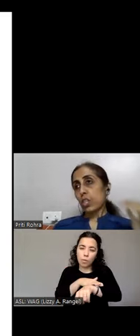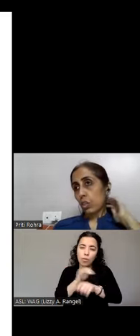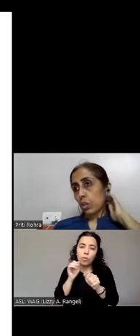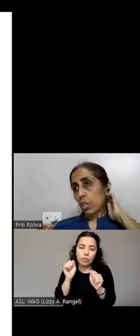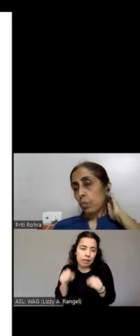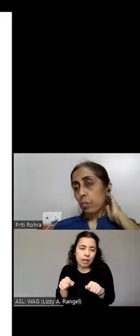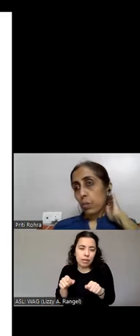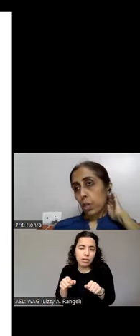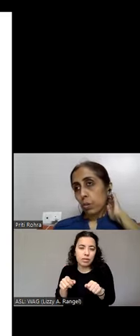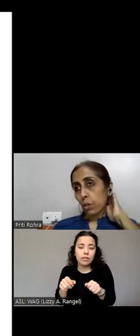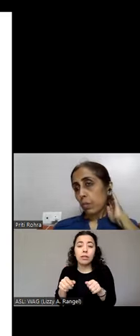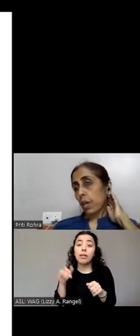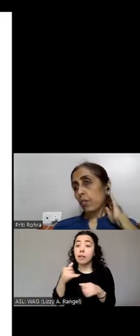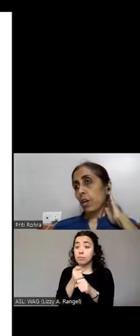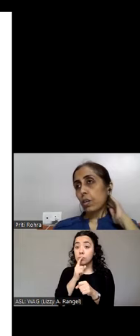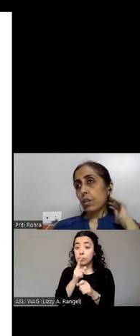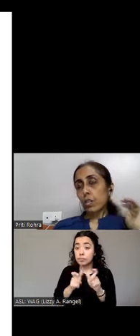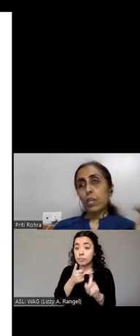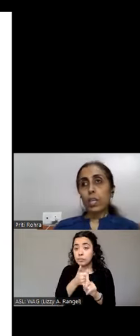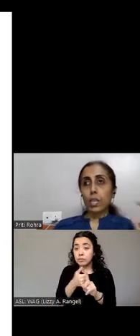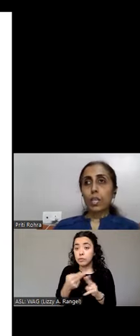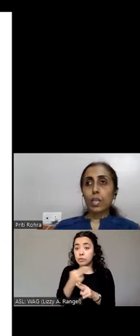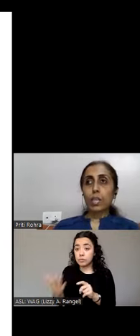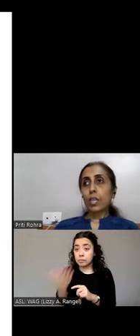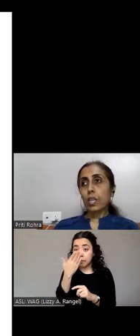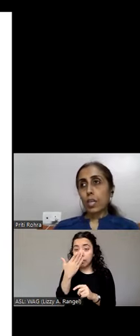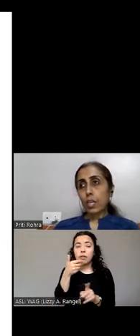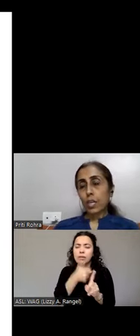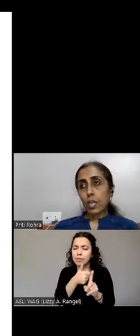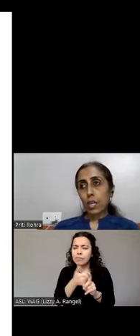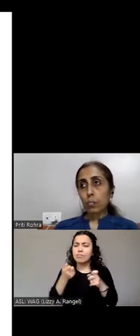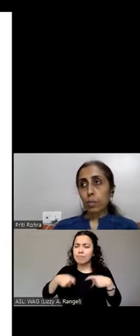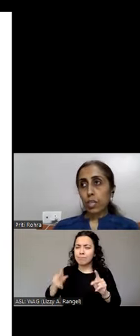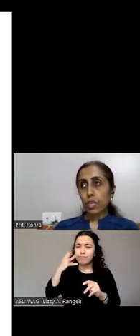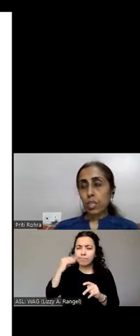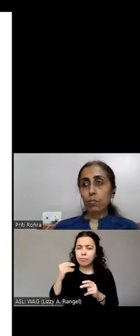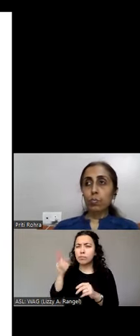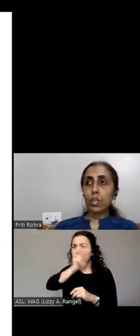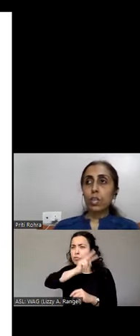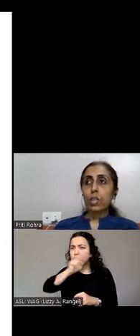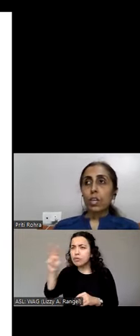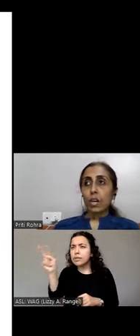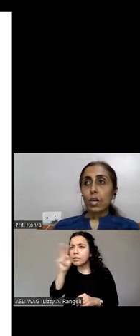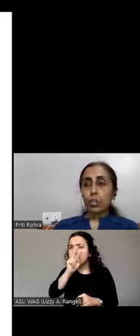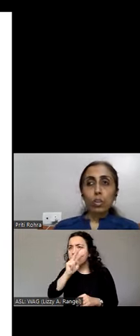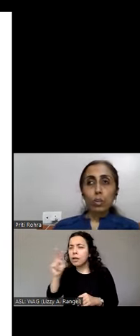ensure that people who are using magnifiers can read the content at a pace that will be suitable